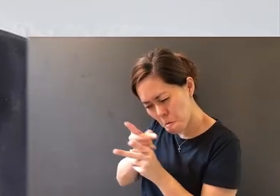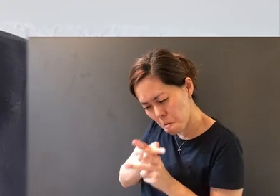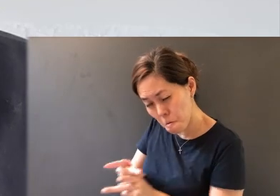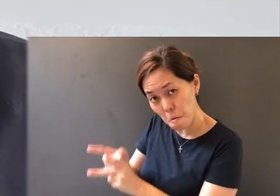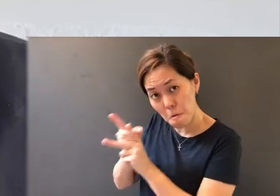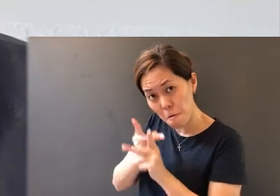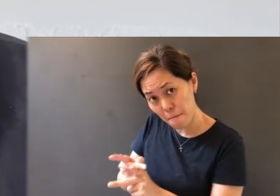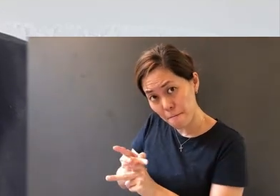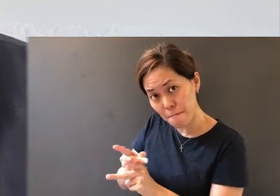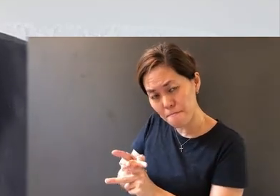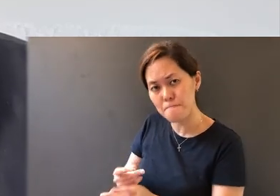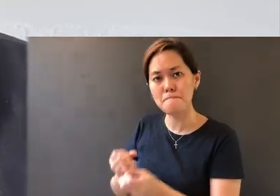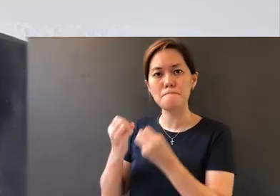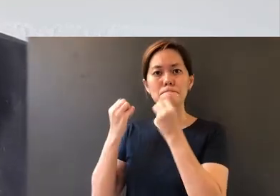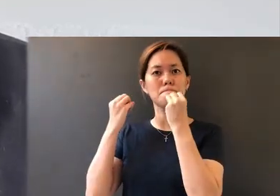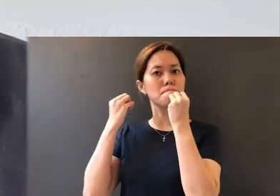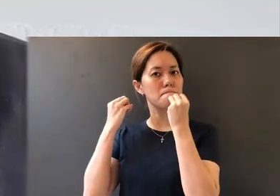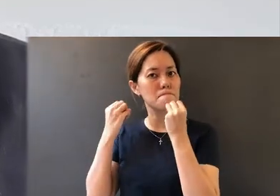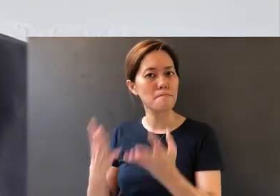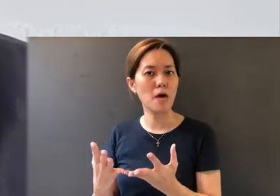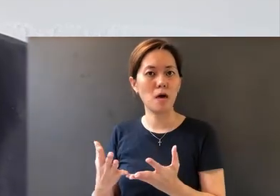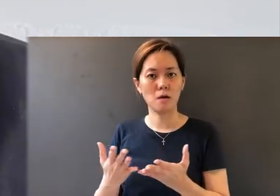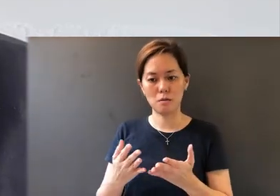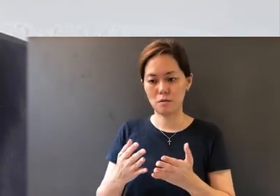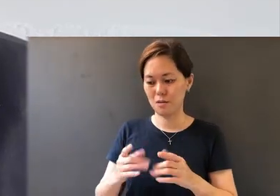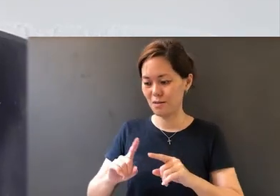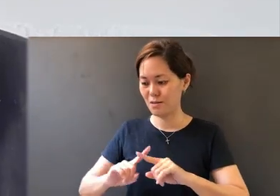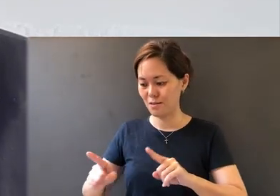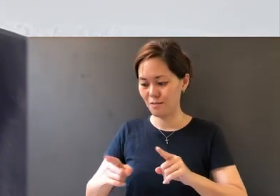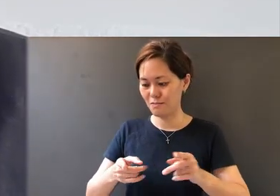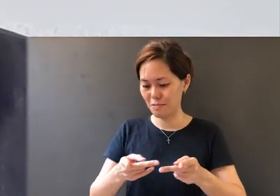And there are many platforms for us to do this: